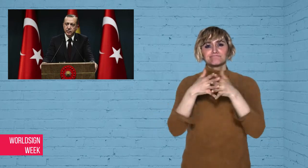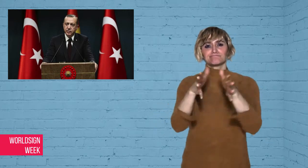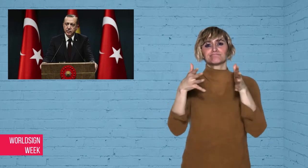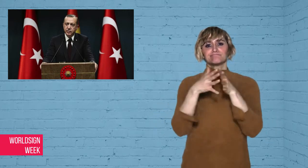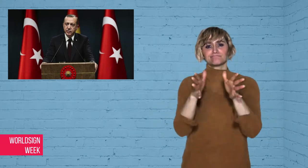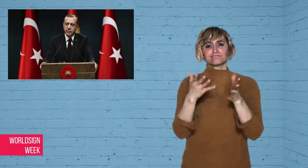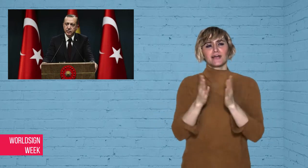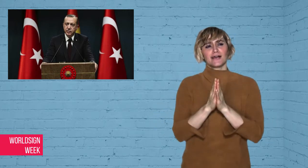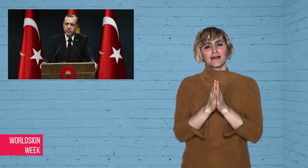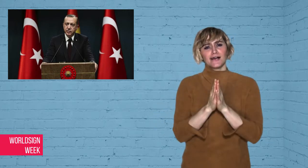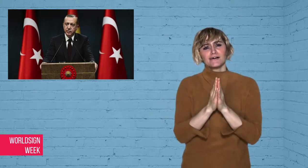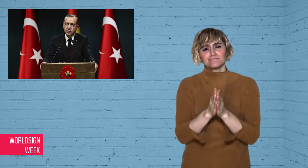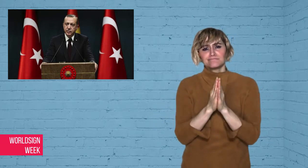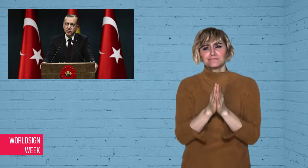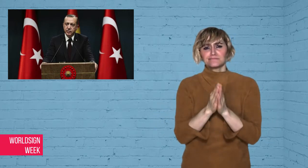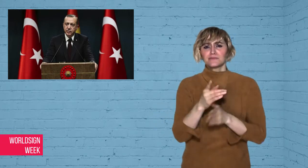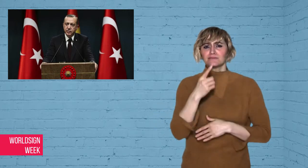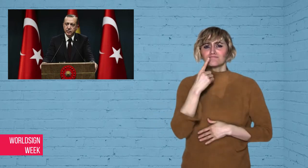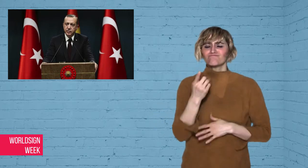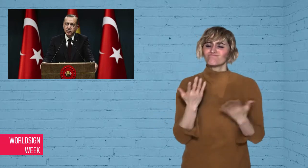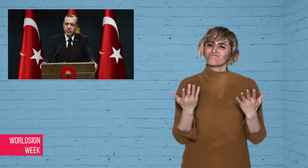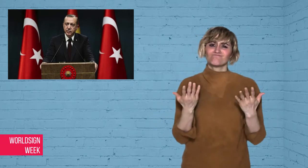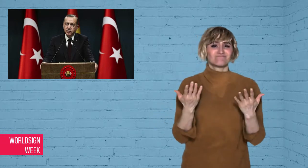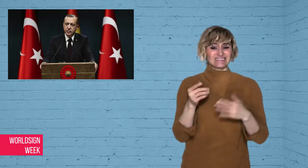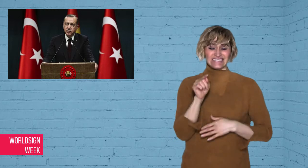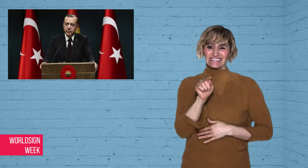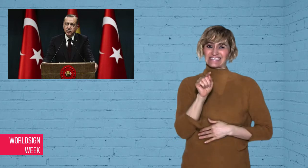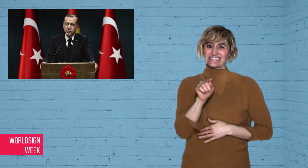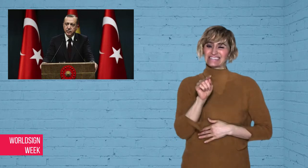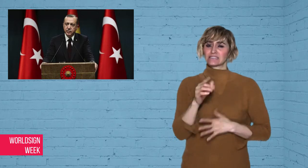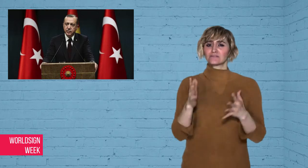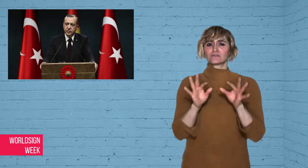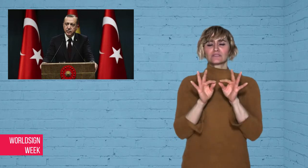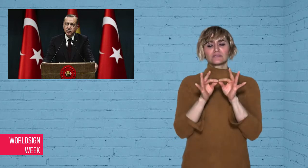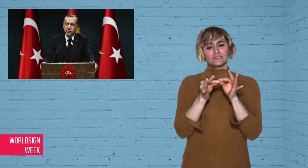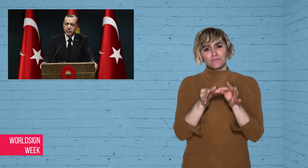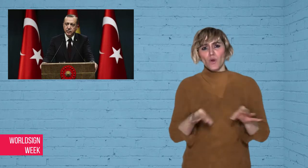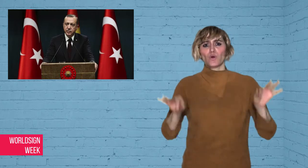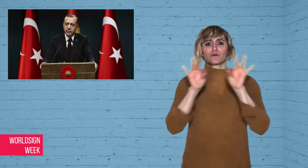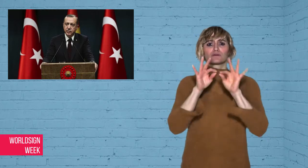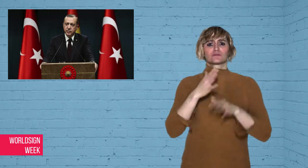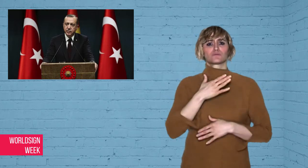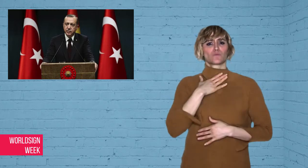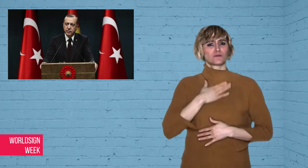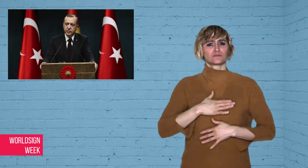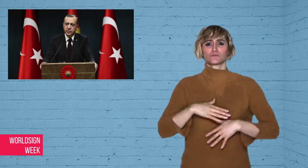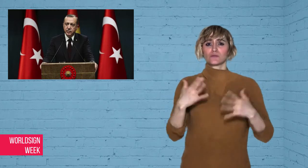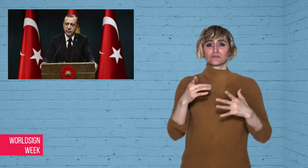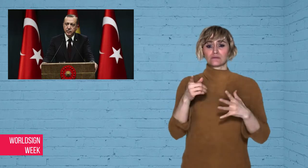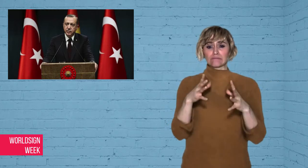avoid further escalation, and find ways